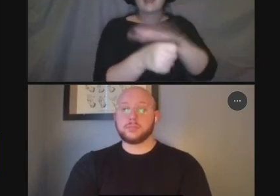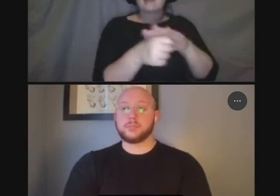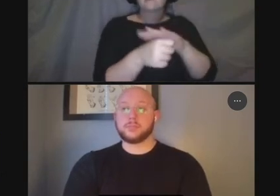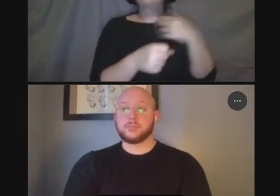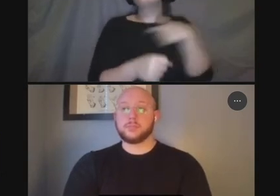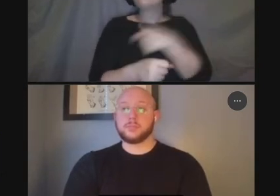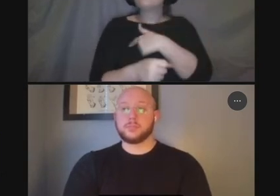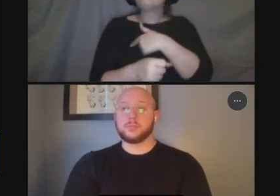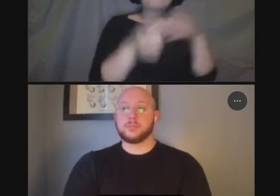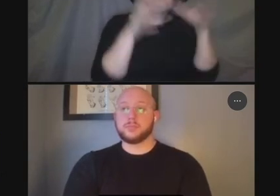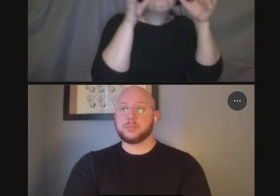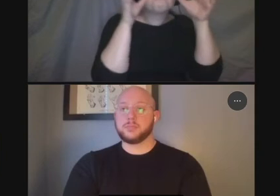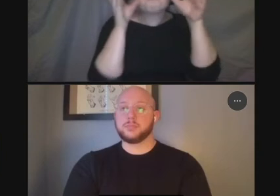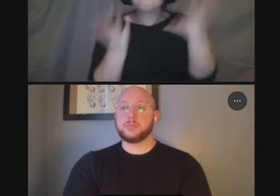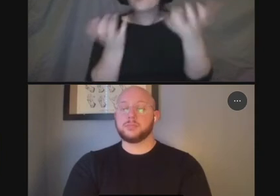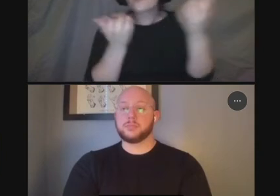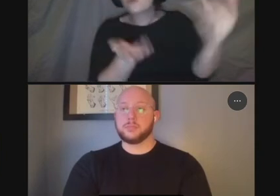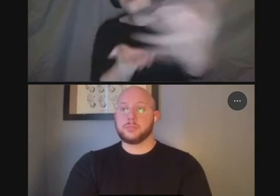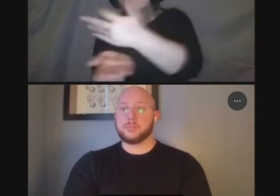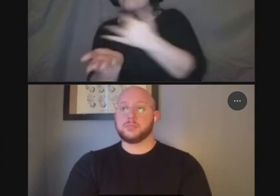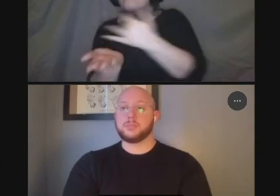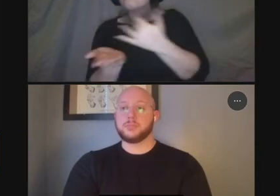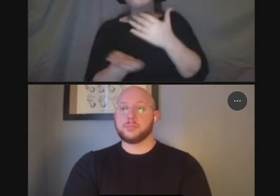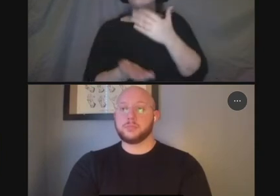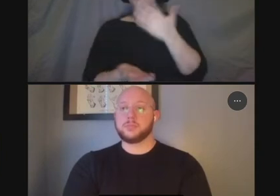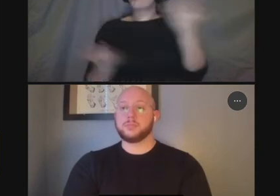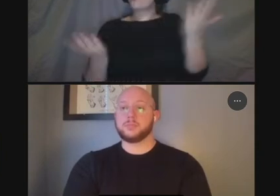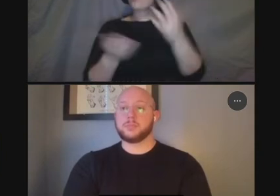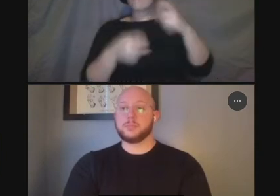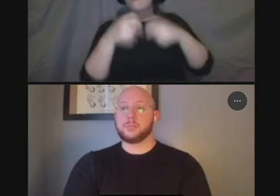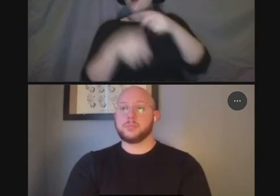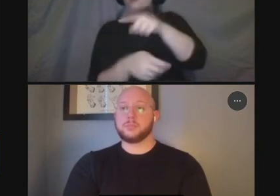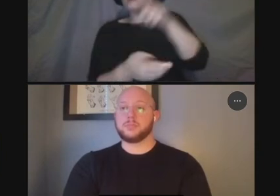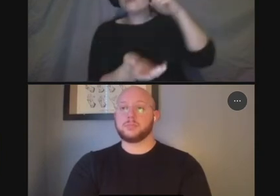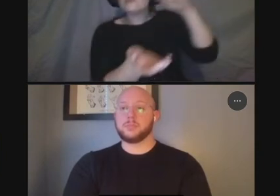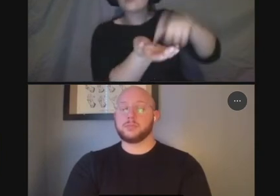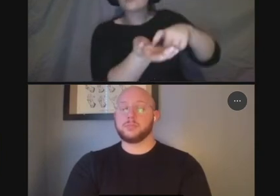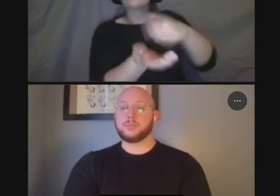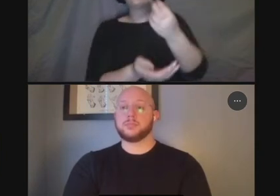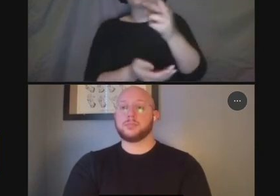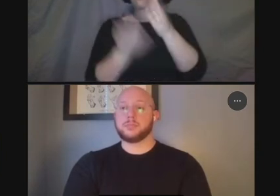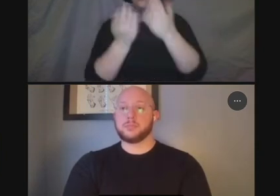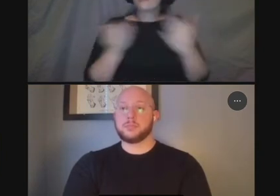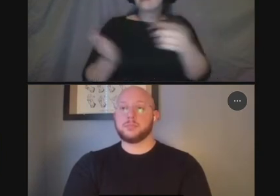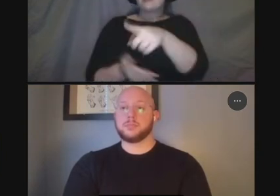what problems you see or what you know what what what things you think really need to be improved